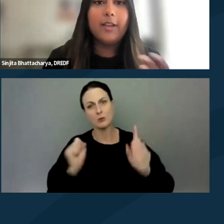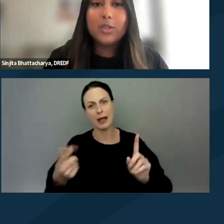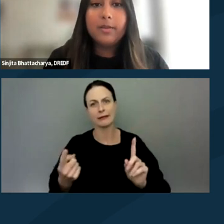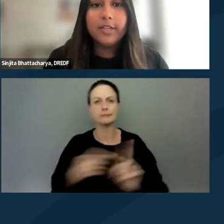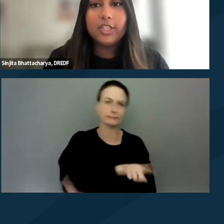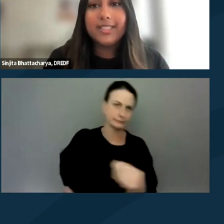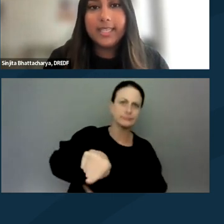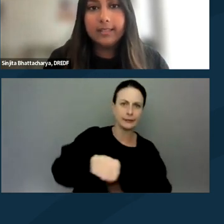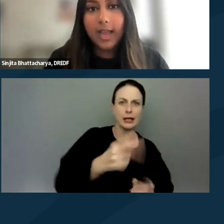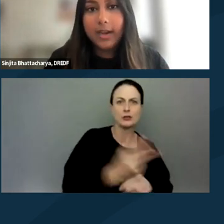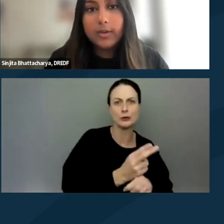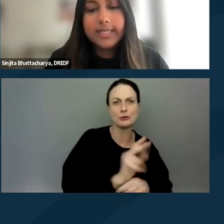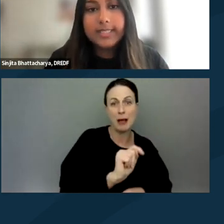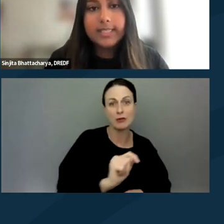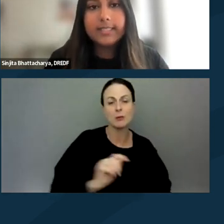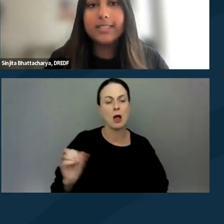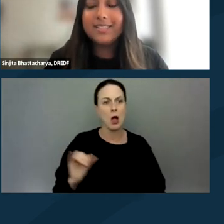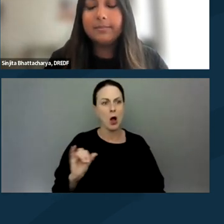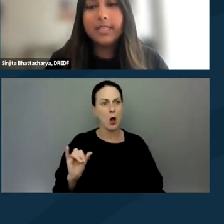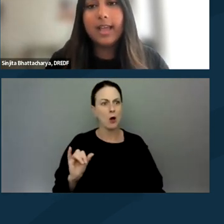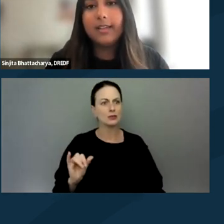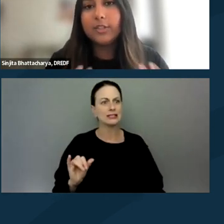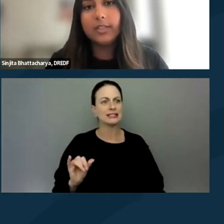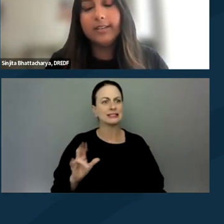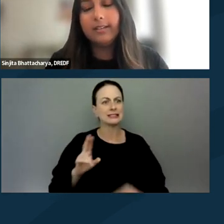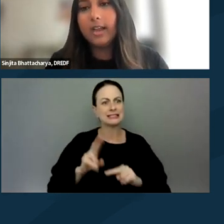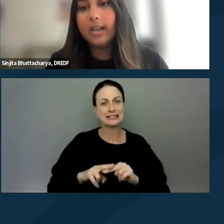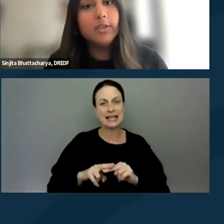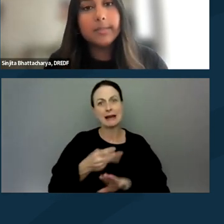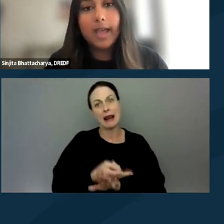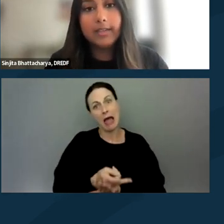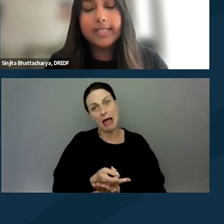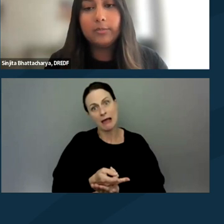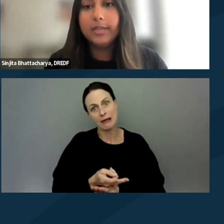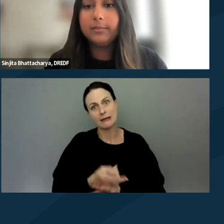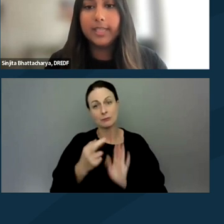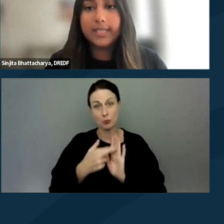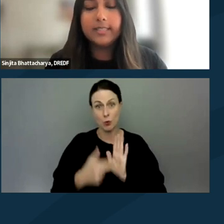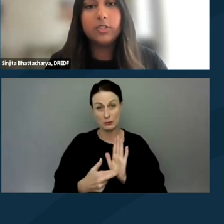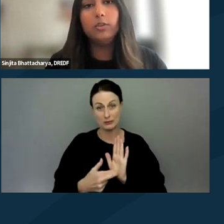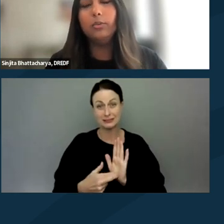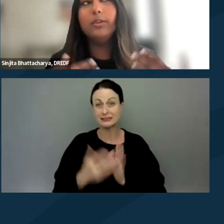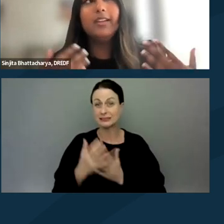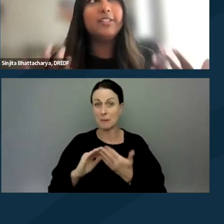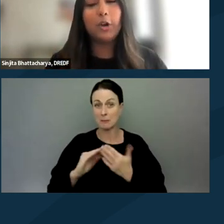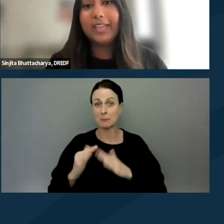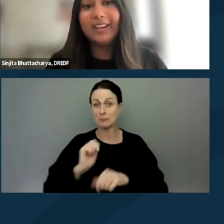I also wanna mention sit-lie ordinances. This is something that certain municipalities have put in place to target